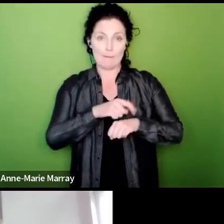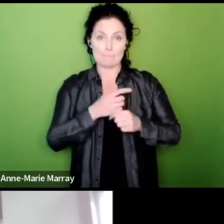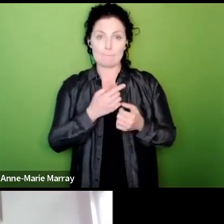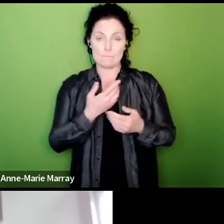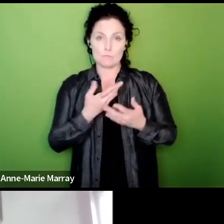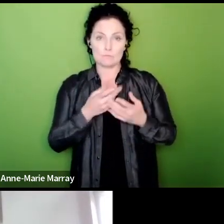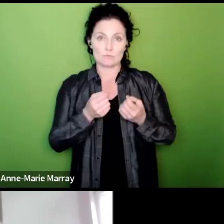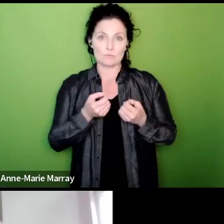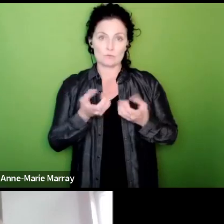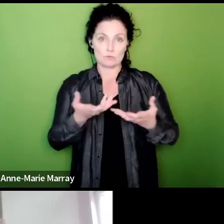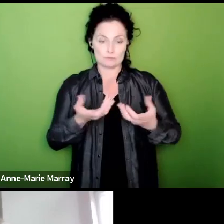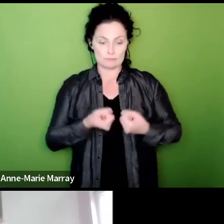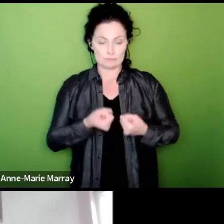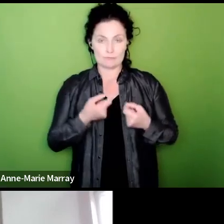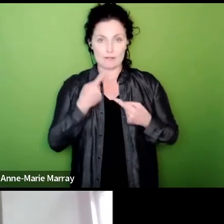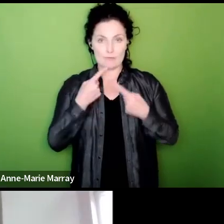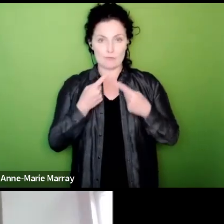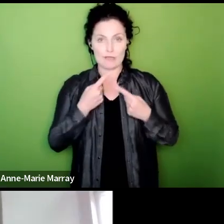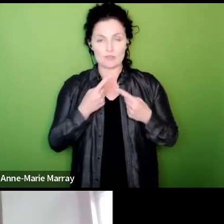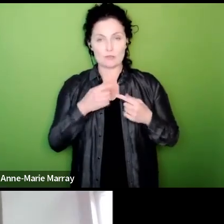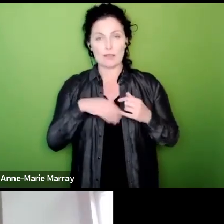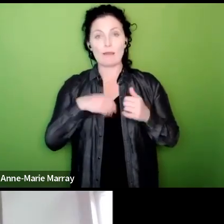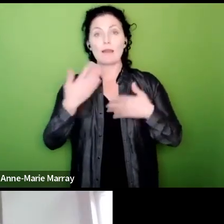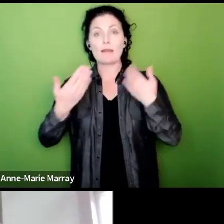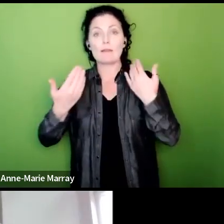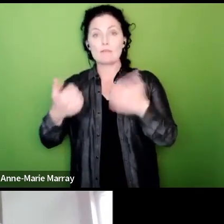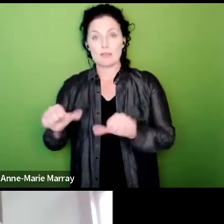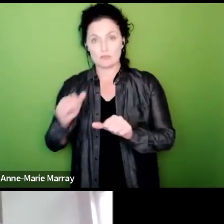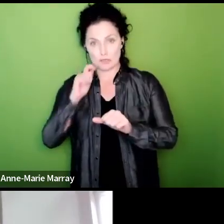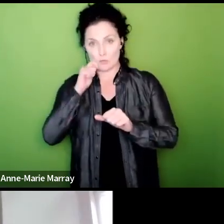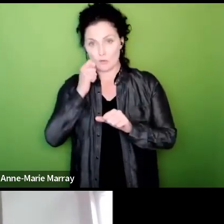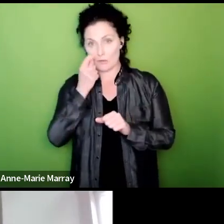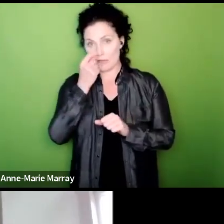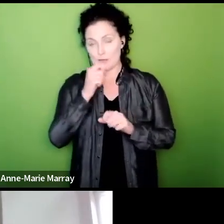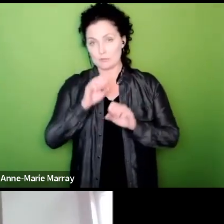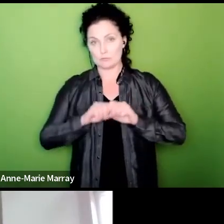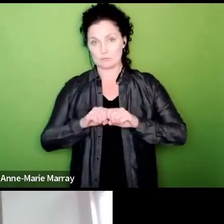all of that information will be available and we'll be able to share with branches how